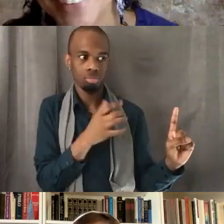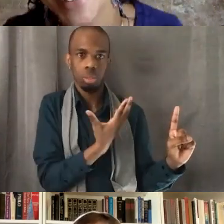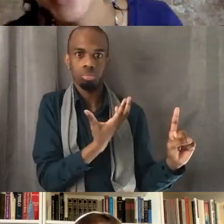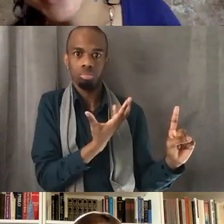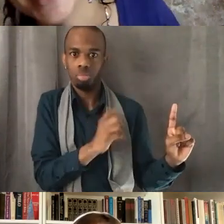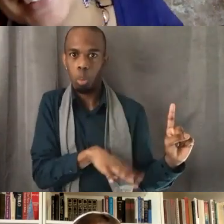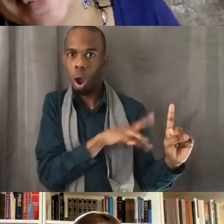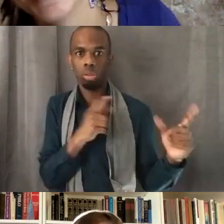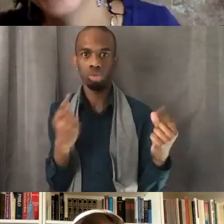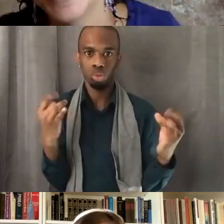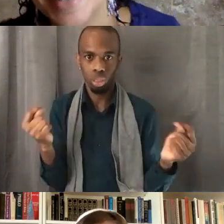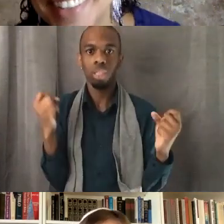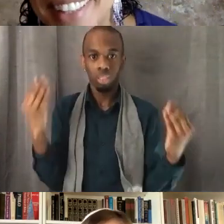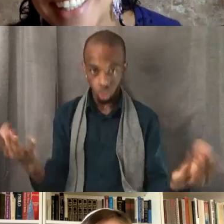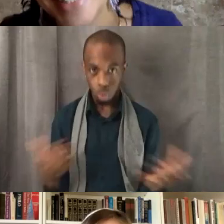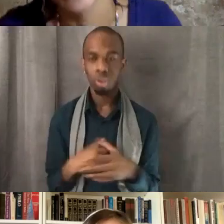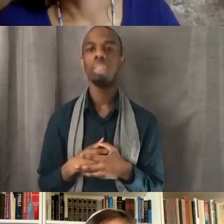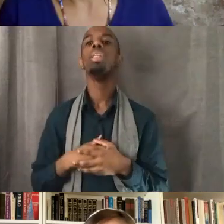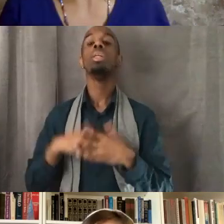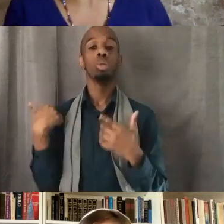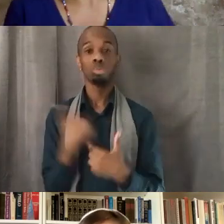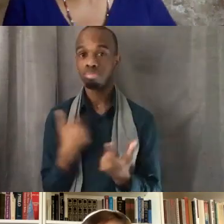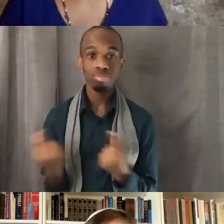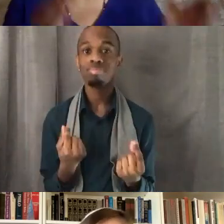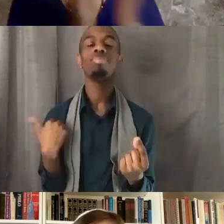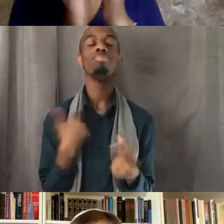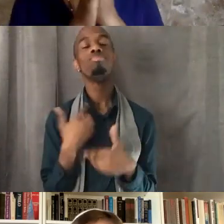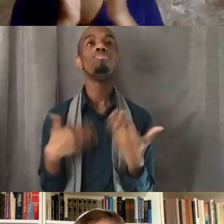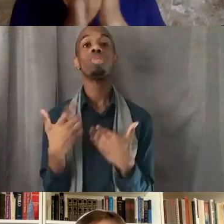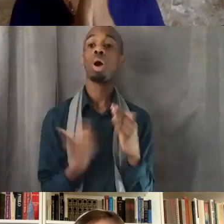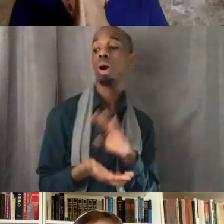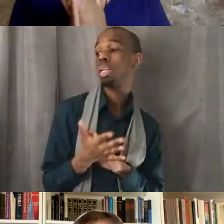and we won, 'cause when we fight we win, right? That's what I learned from you.